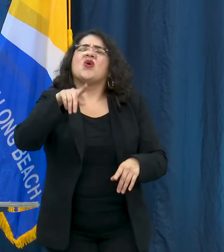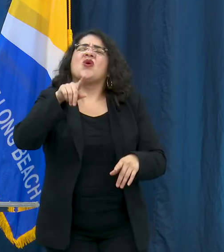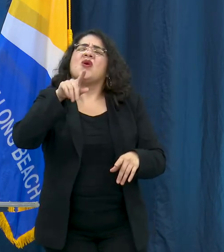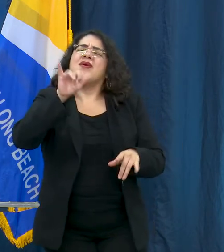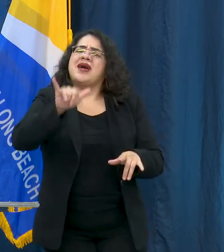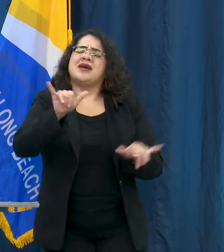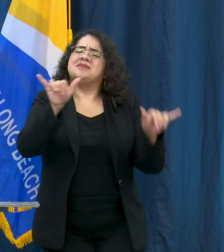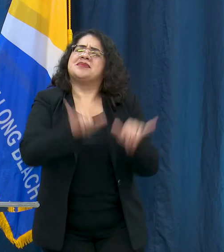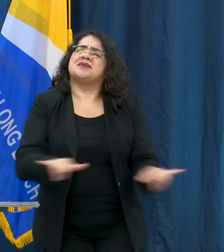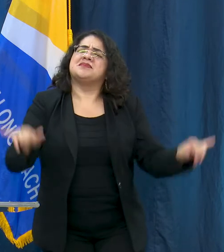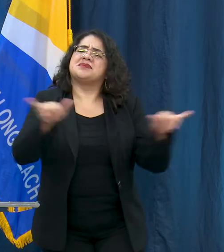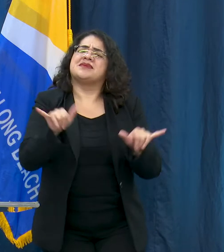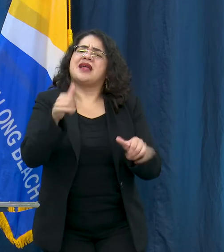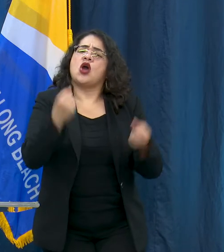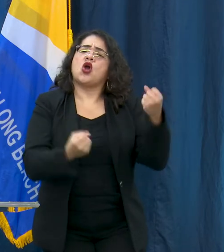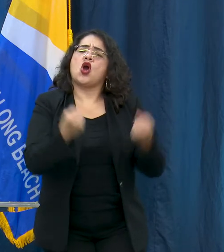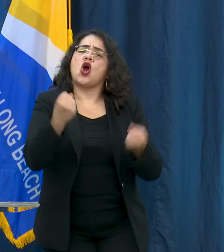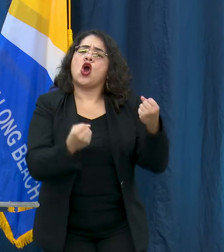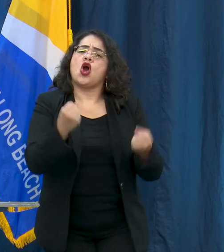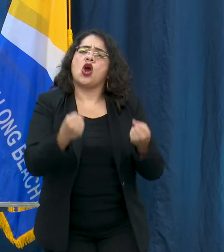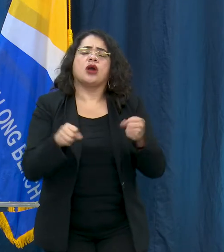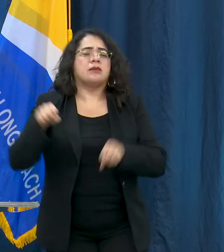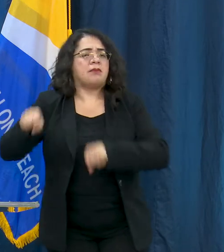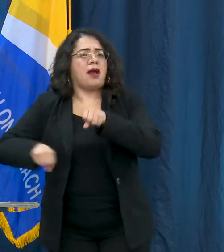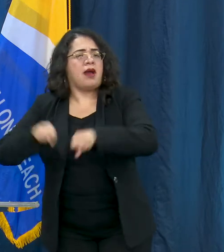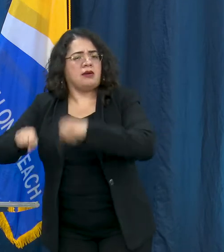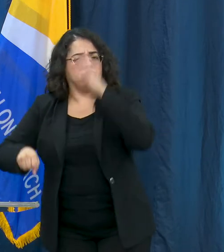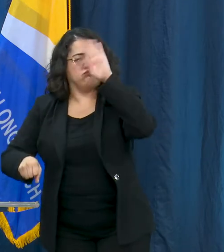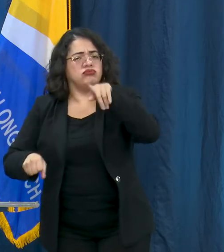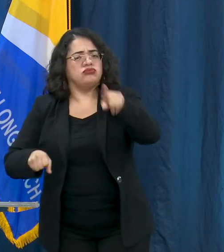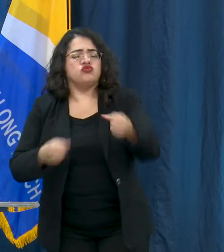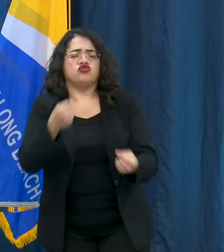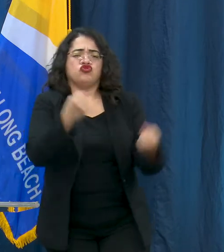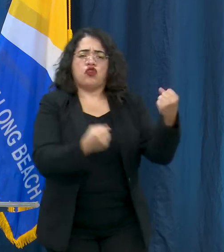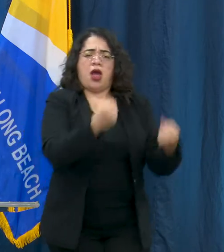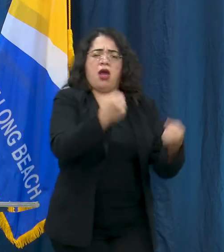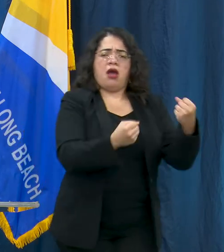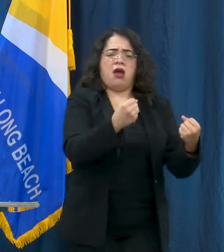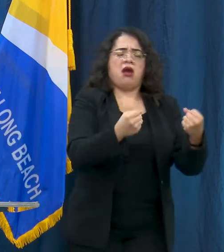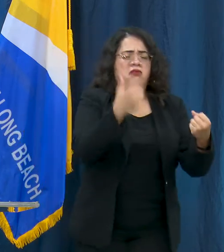There's risks involved every time that you ride or drive in a car